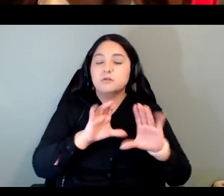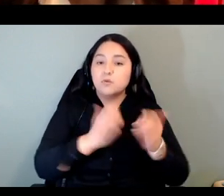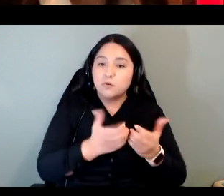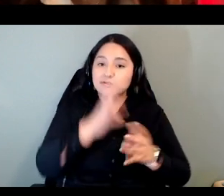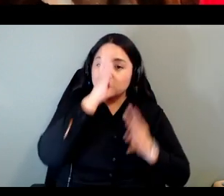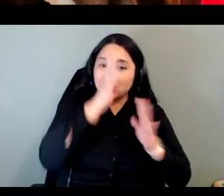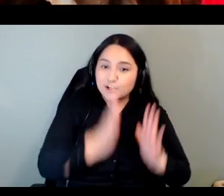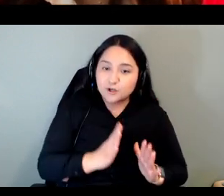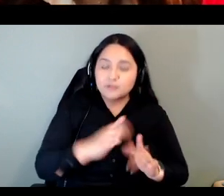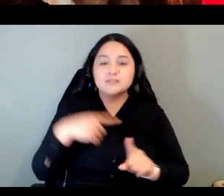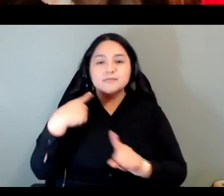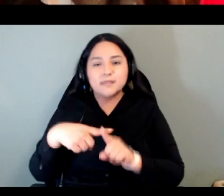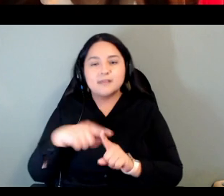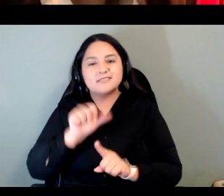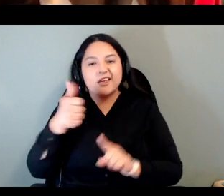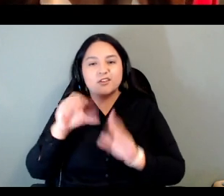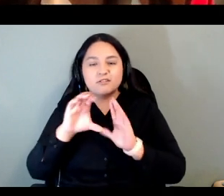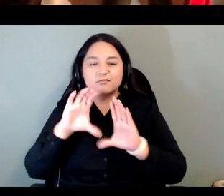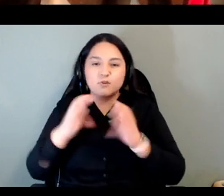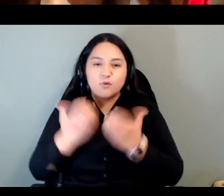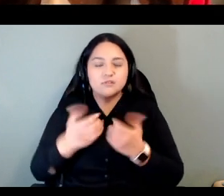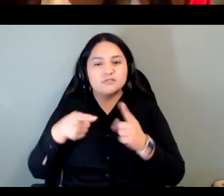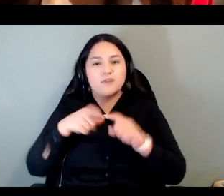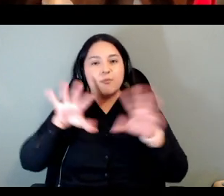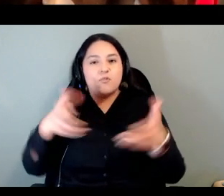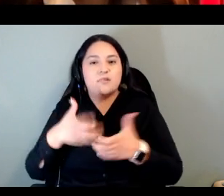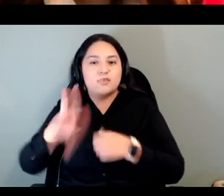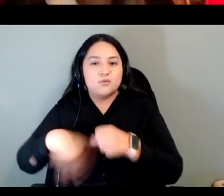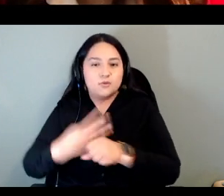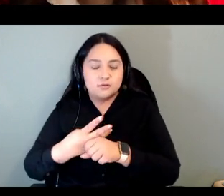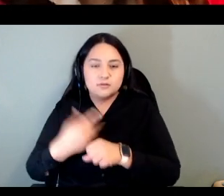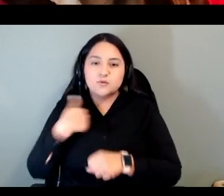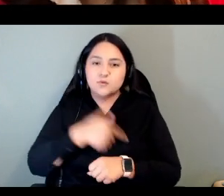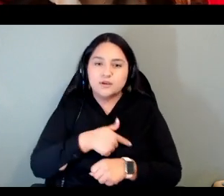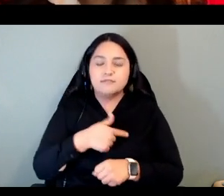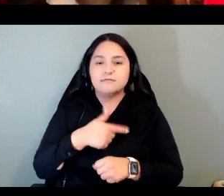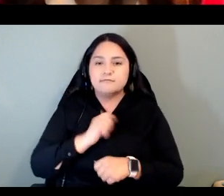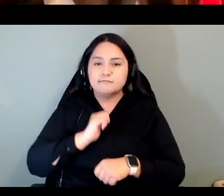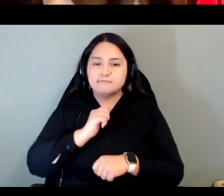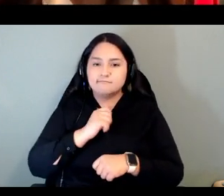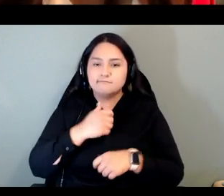courses from around the world we have created an interactive map that shows where each course